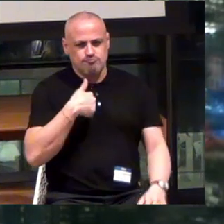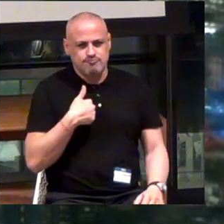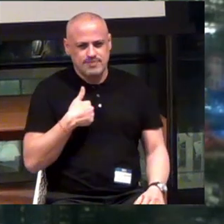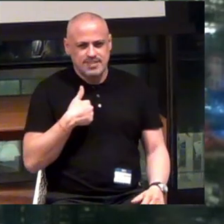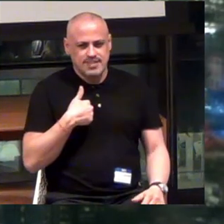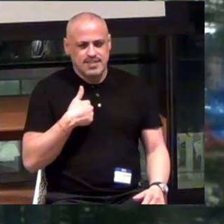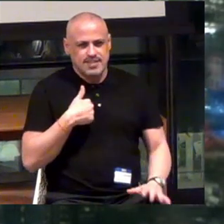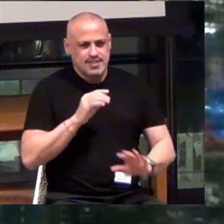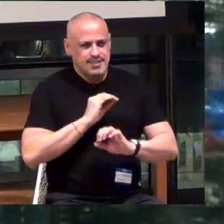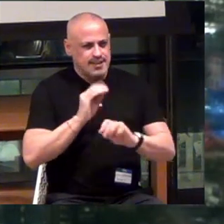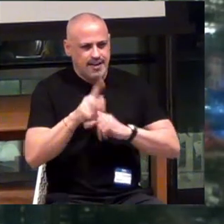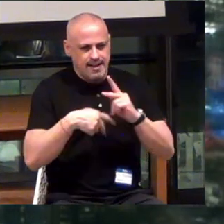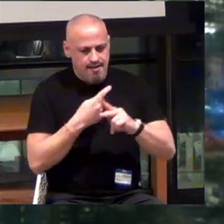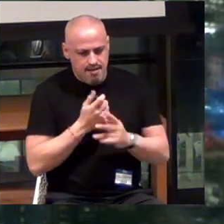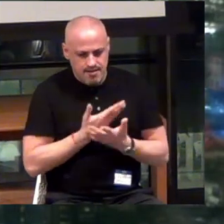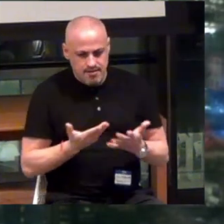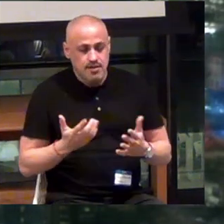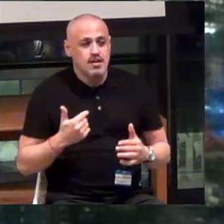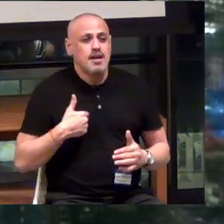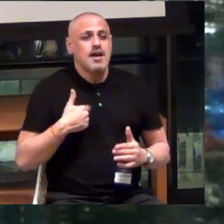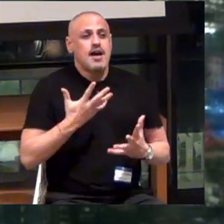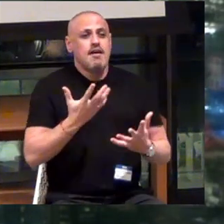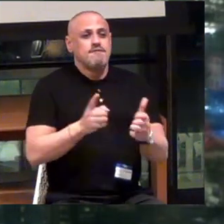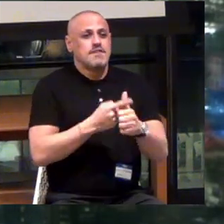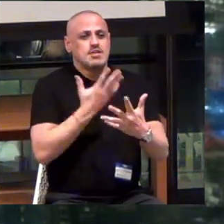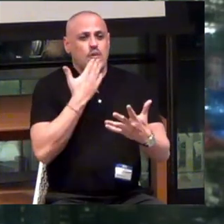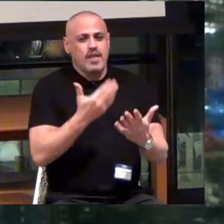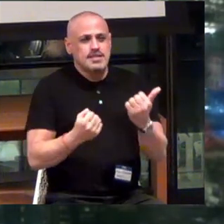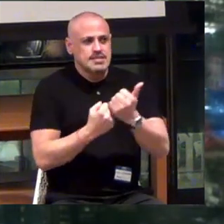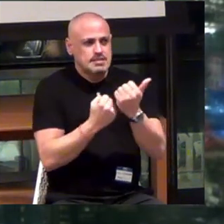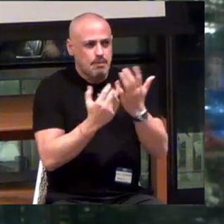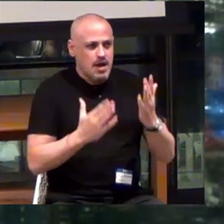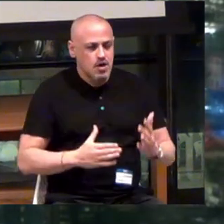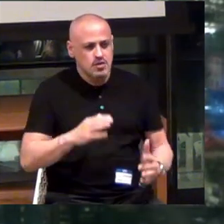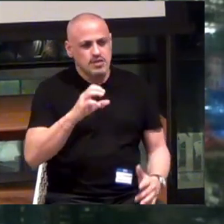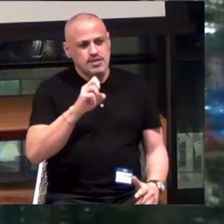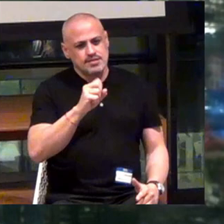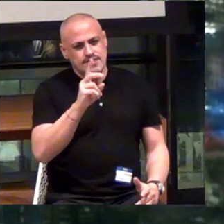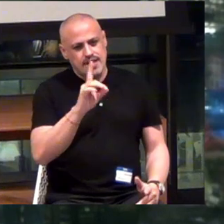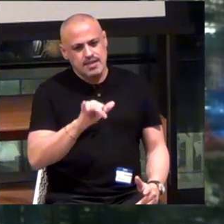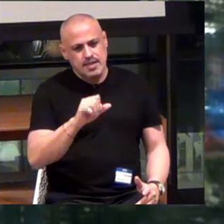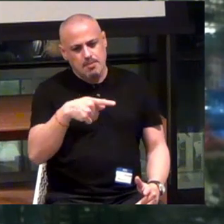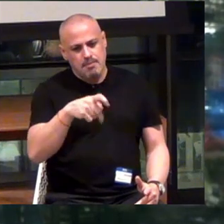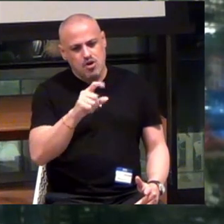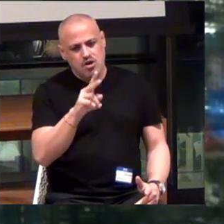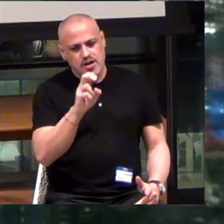First... I would like to thank the sponsors, Sandy, Perkins, as well, for having me tonight.